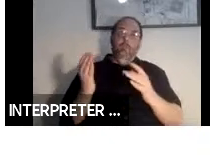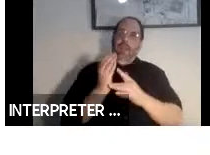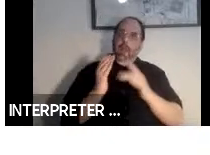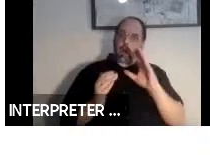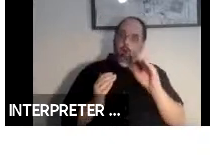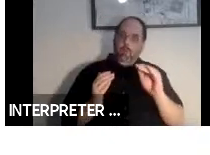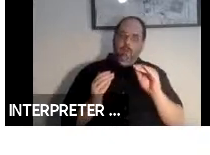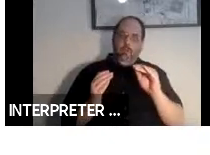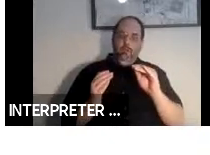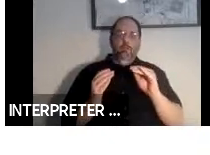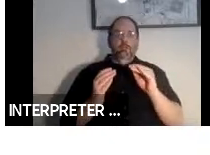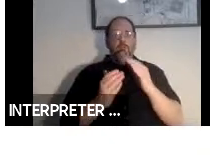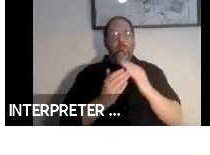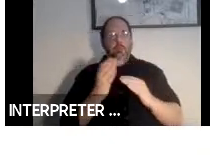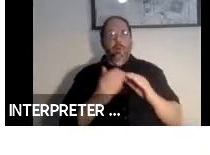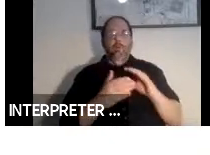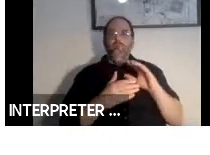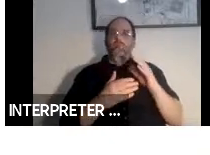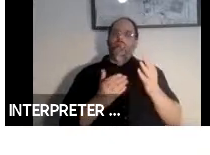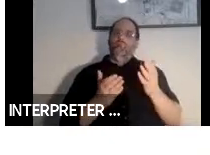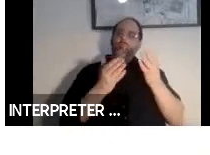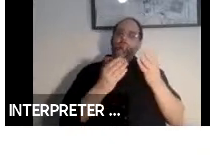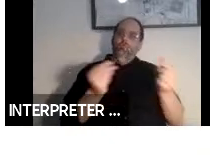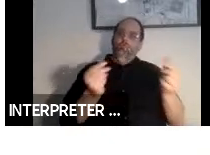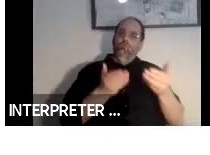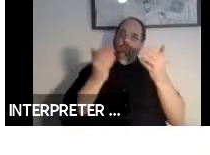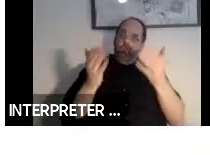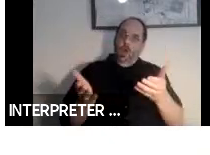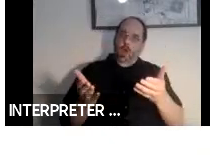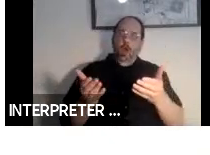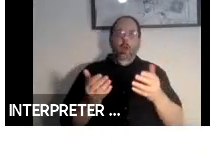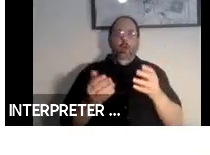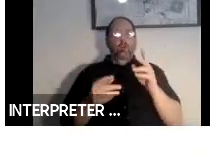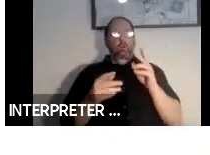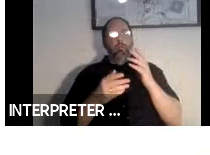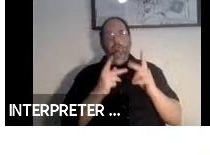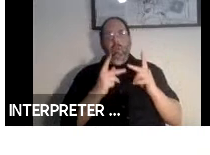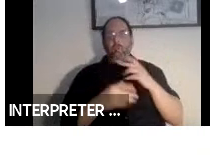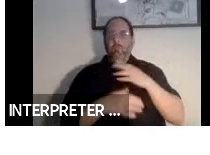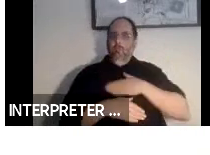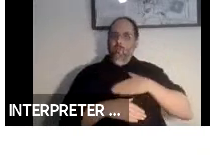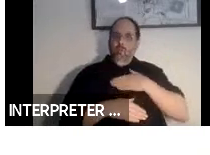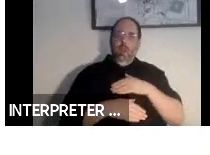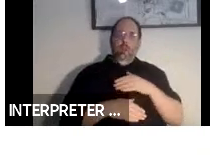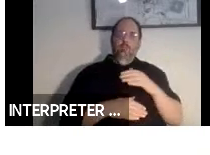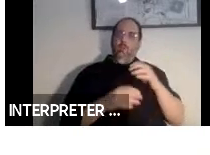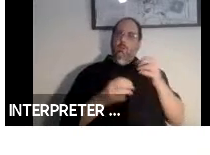content and solution providers, people from media entertainment, automotive web commerce,